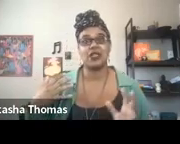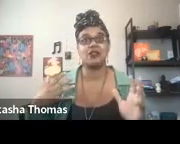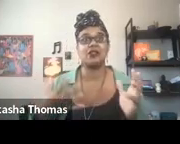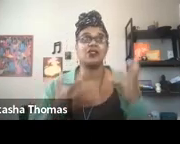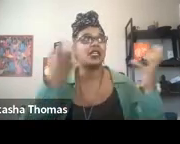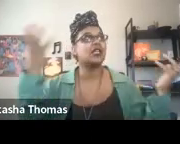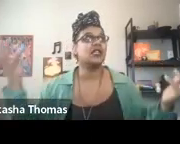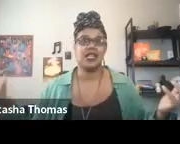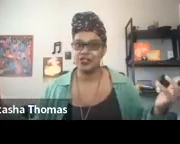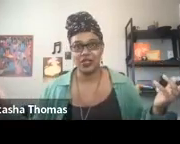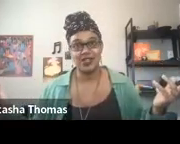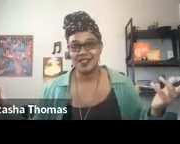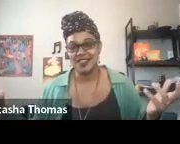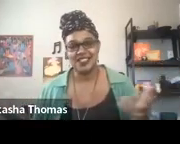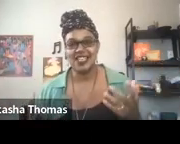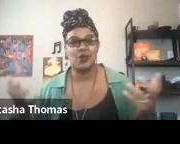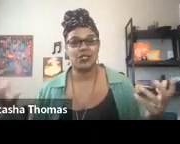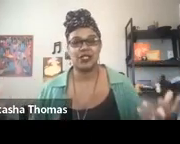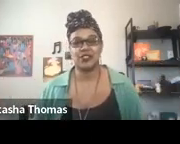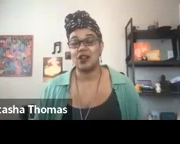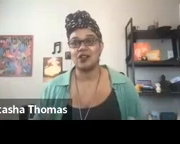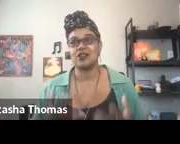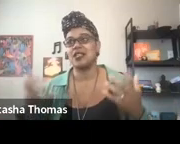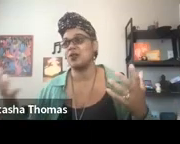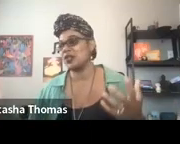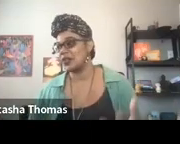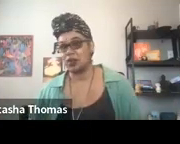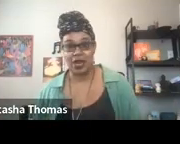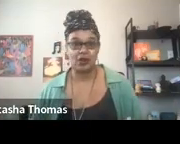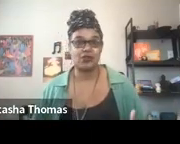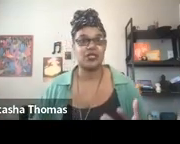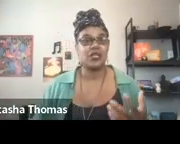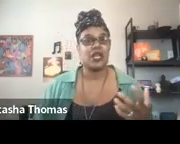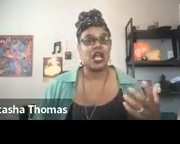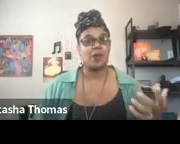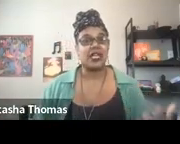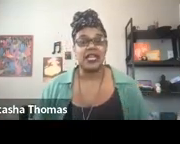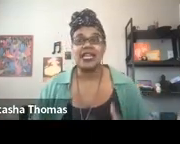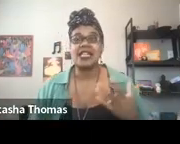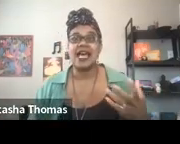in consulting nature, seeing what's in the stars, seeing what's on the ground and letting